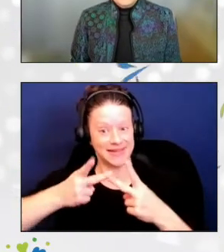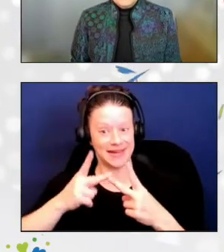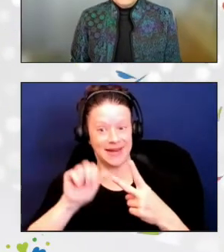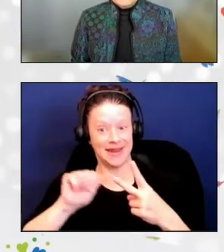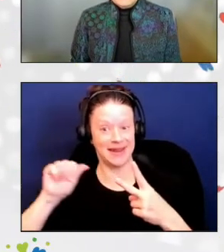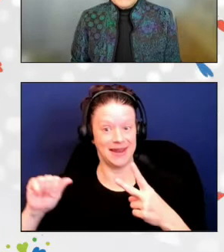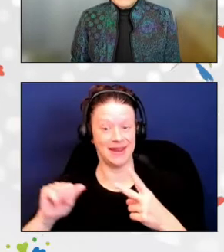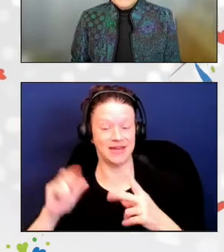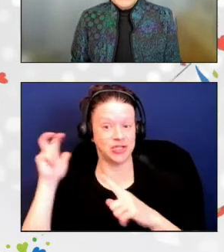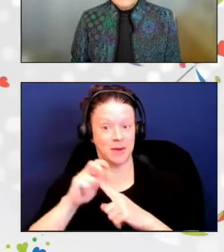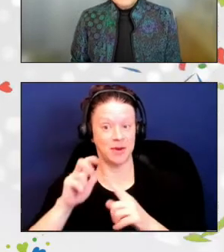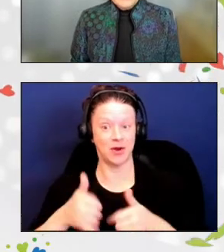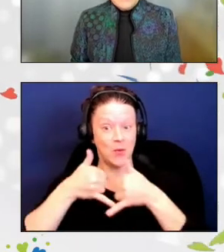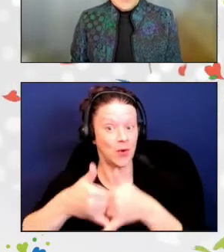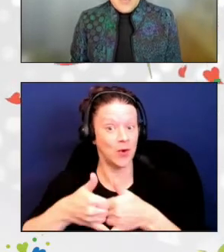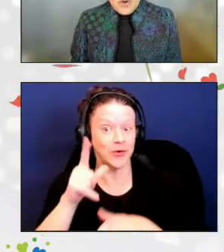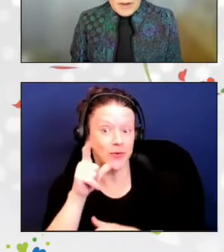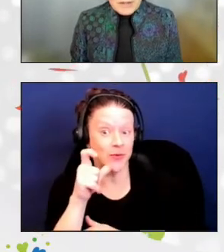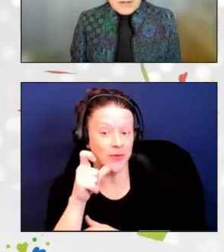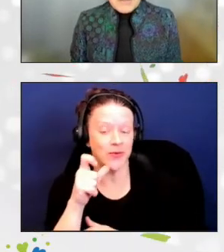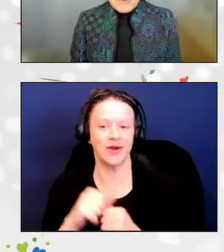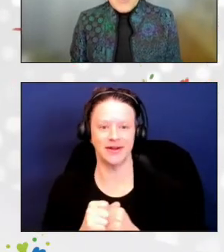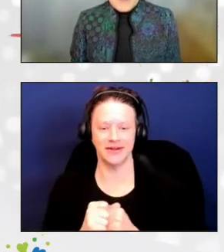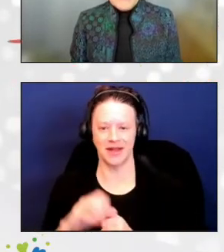goes to, Corin McCoy.